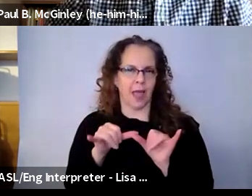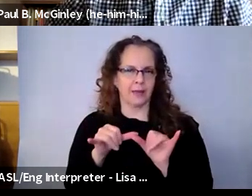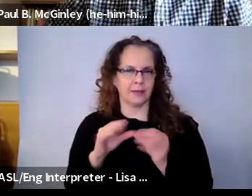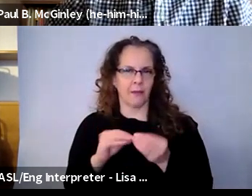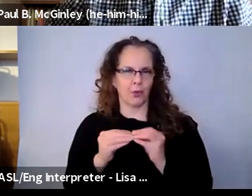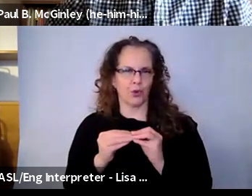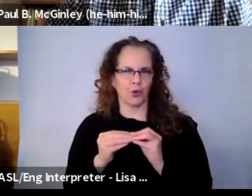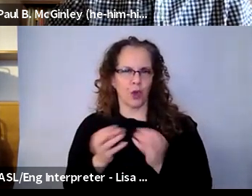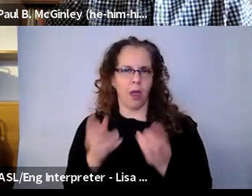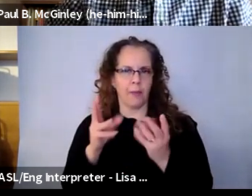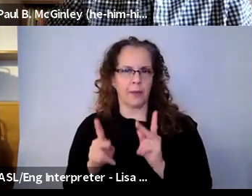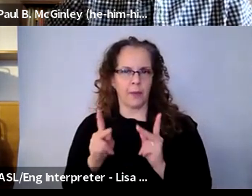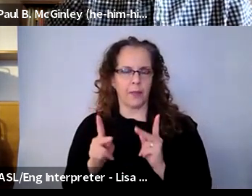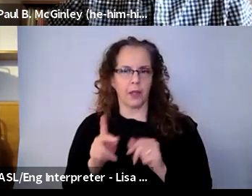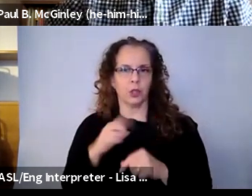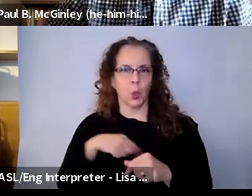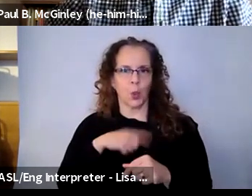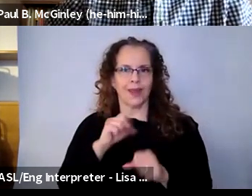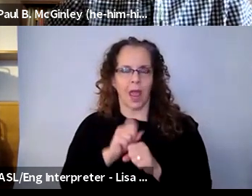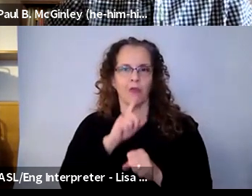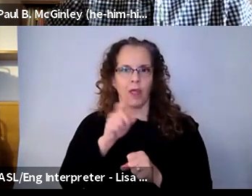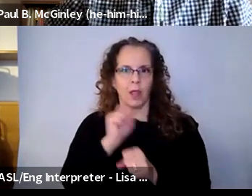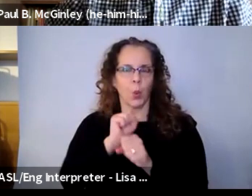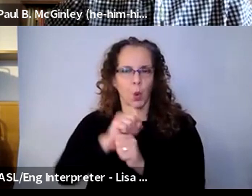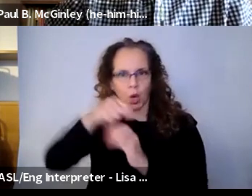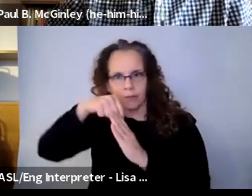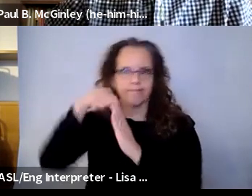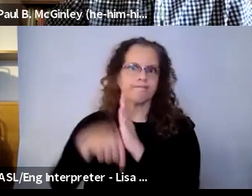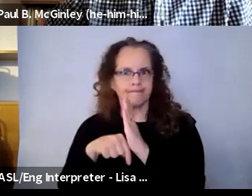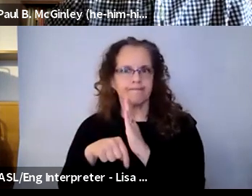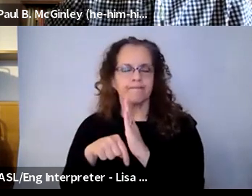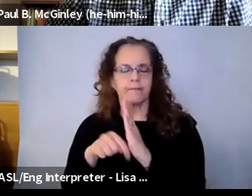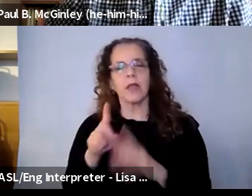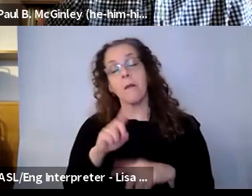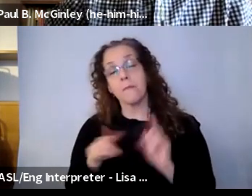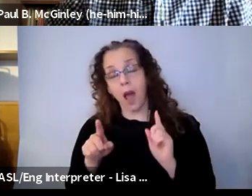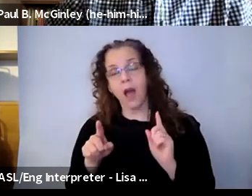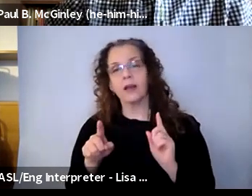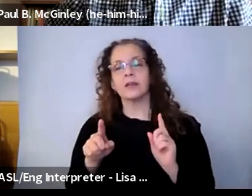sort of more in depth work, that seems to be a better number. But of course, you come up against the need and the wish to serve